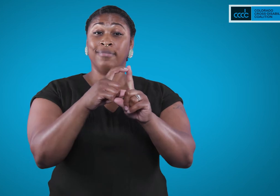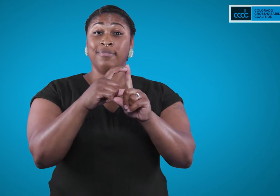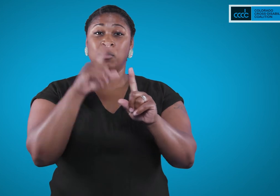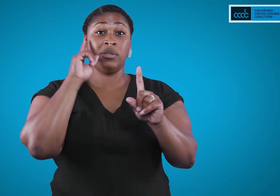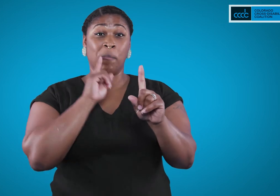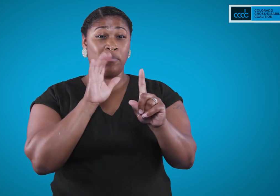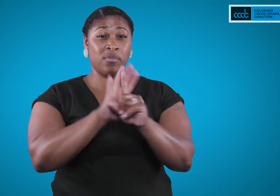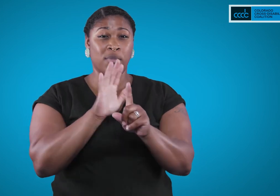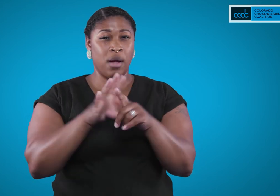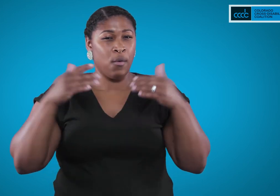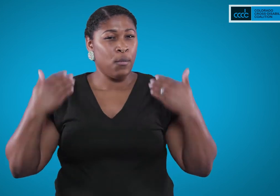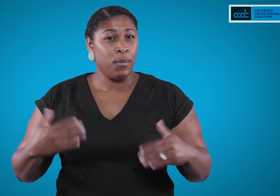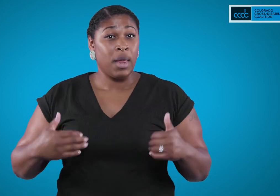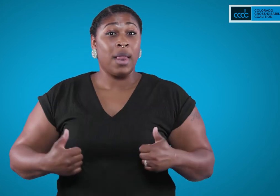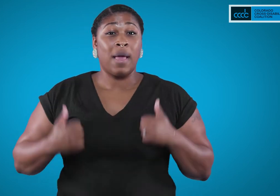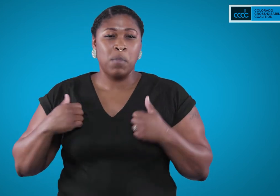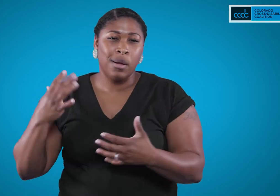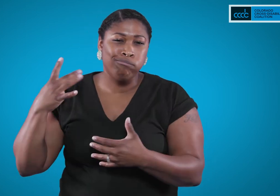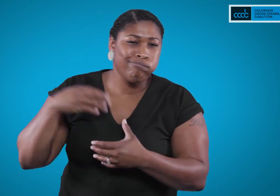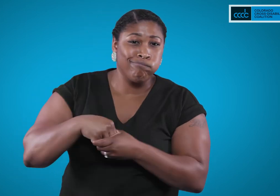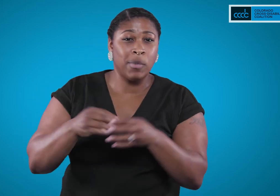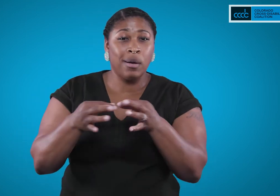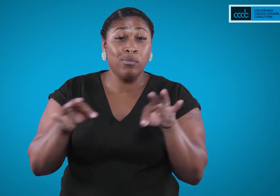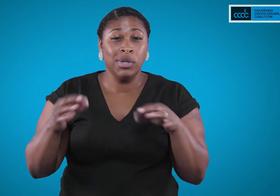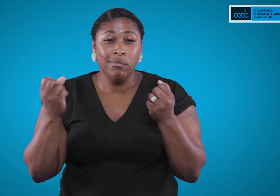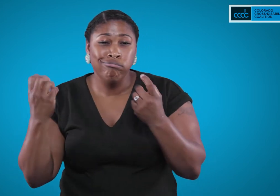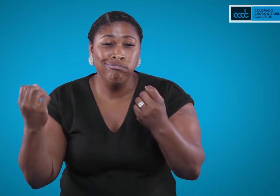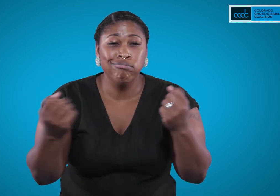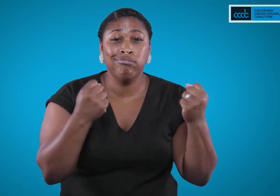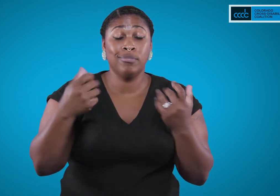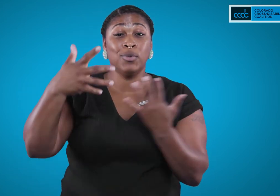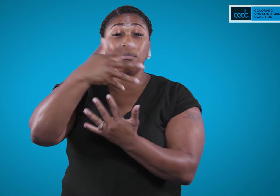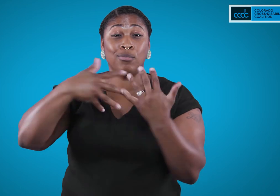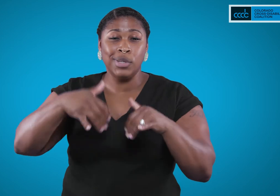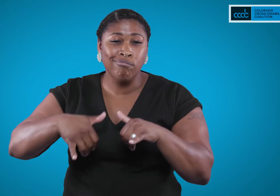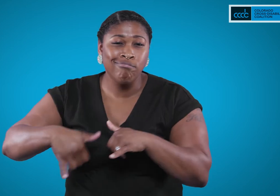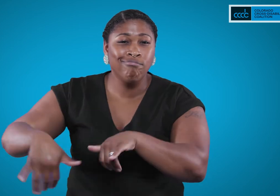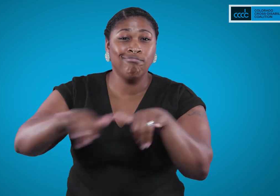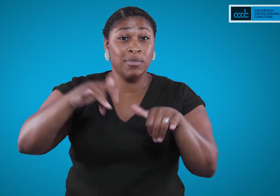Deafness is a way of life complete with a shared language- American Sign Language- social norms,